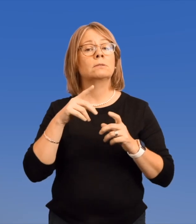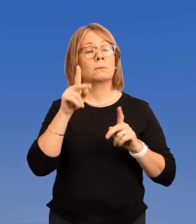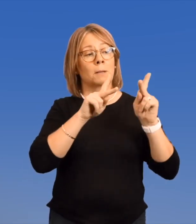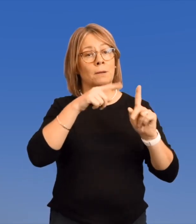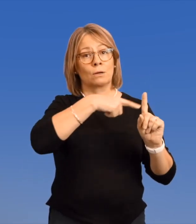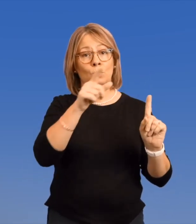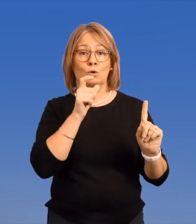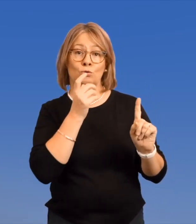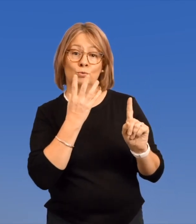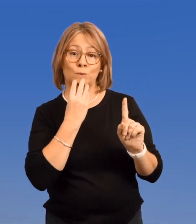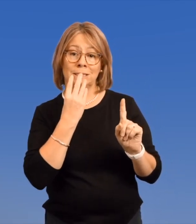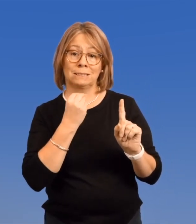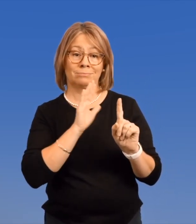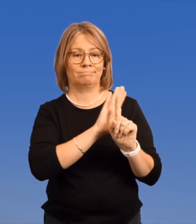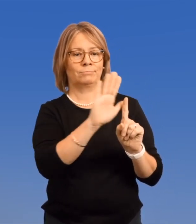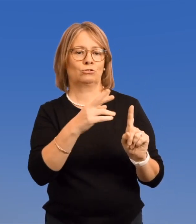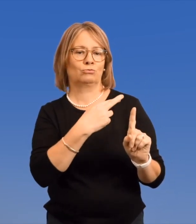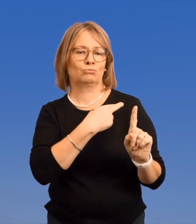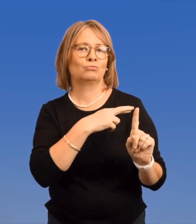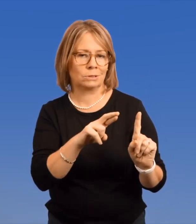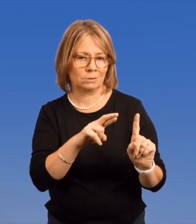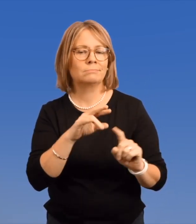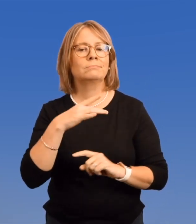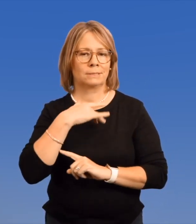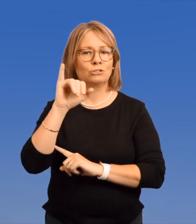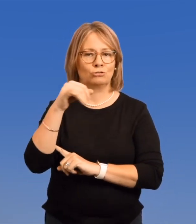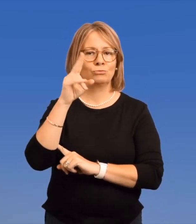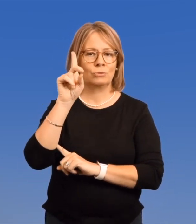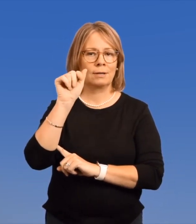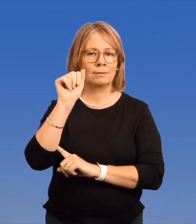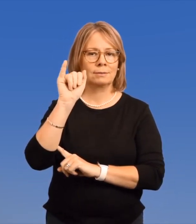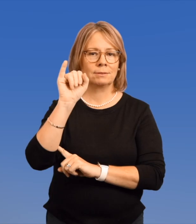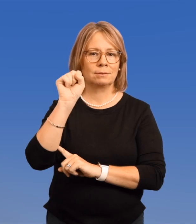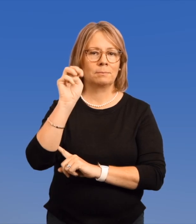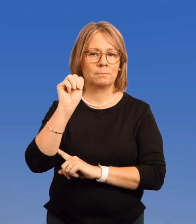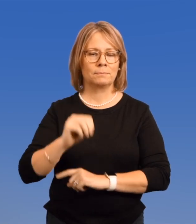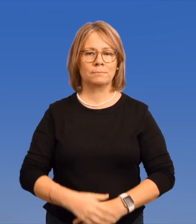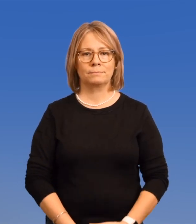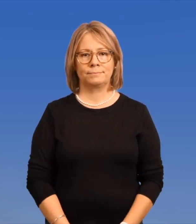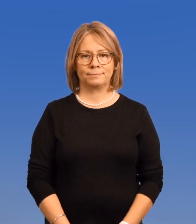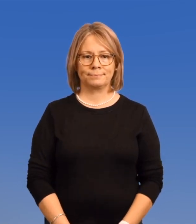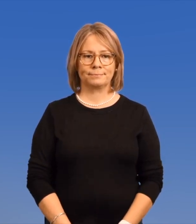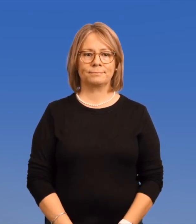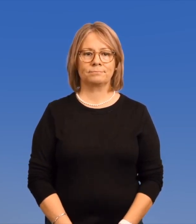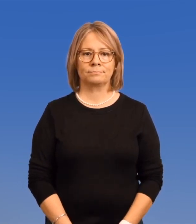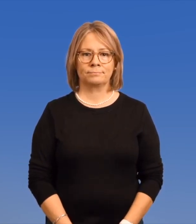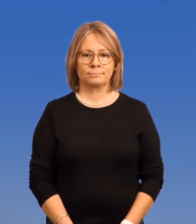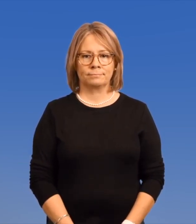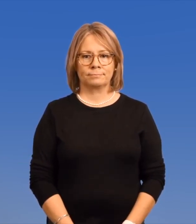A Jewish person is someone whose religion is Judaism.